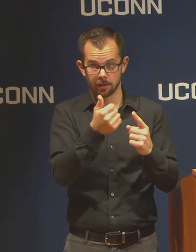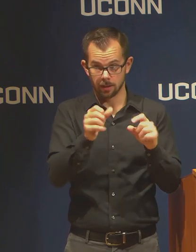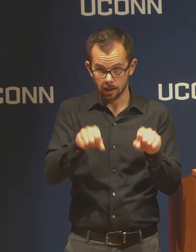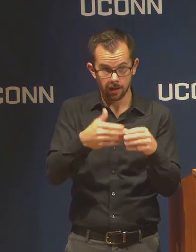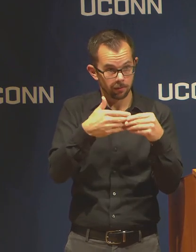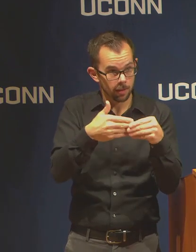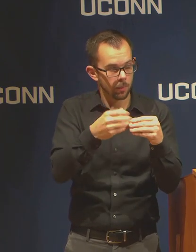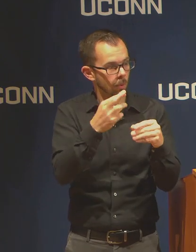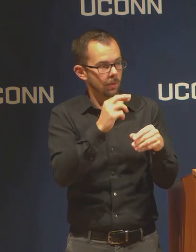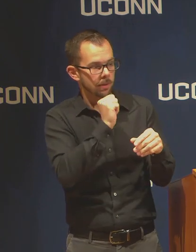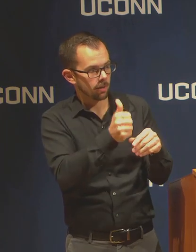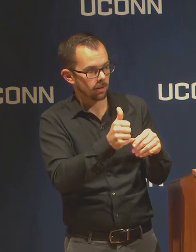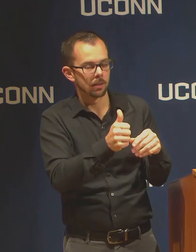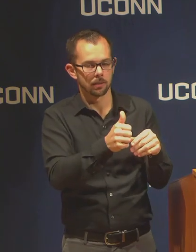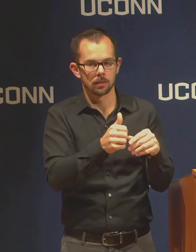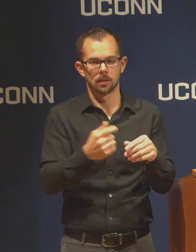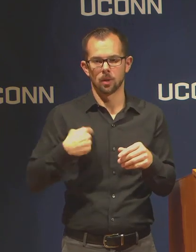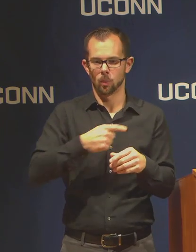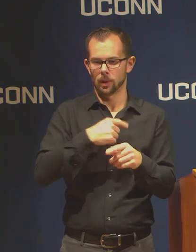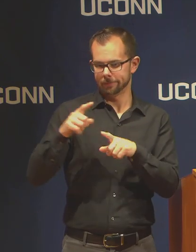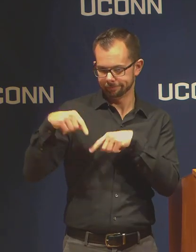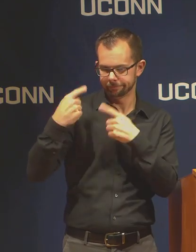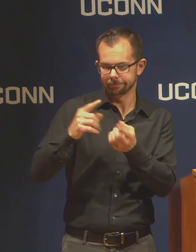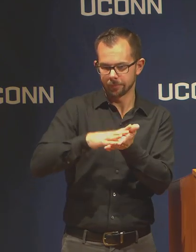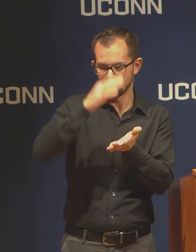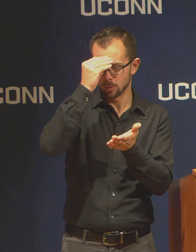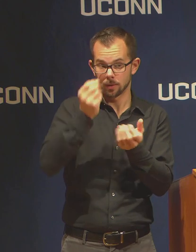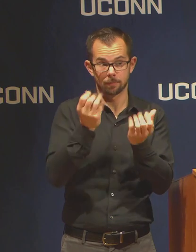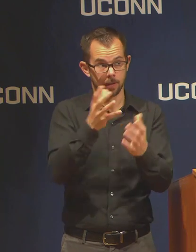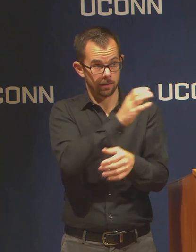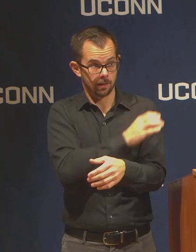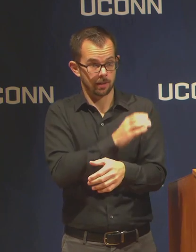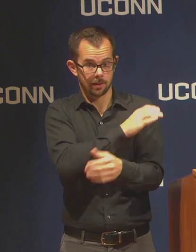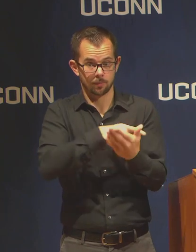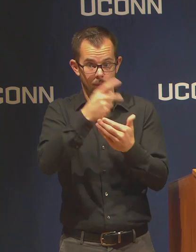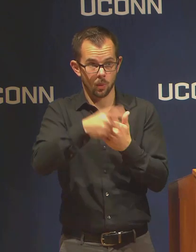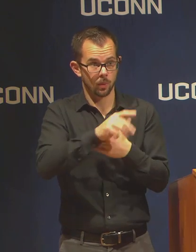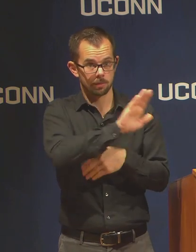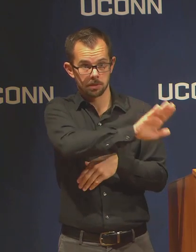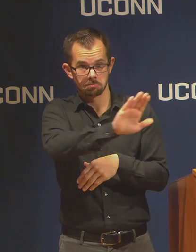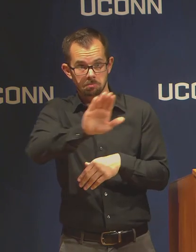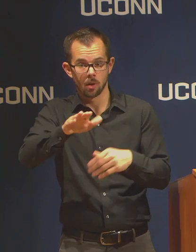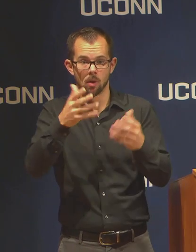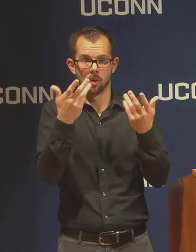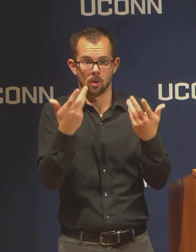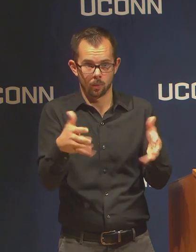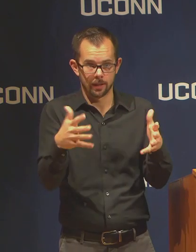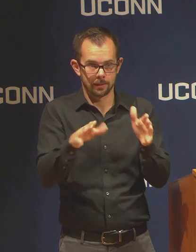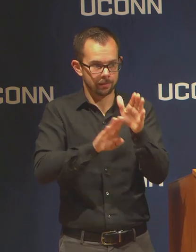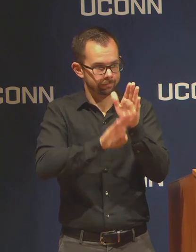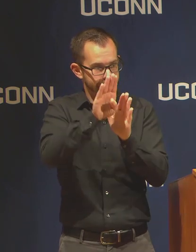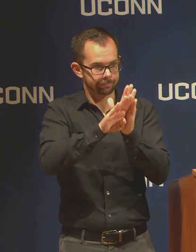We've learned that many of these clinical programs have already built in a degree of additional requirements